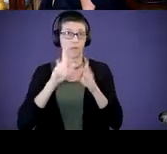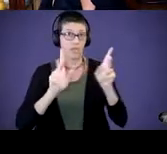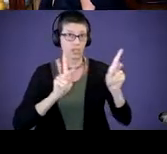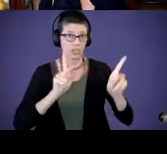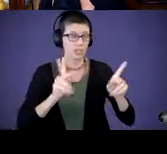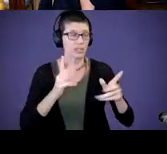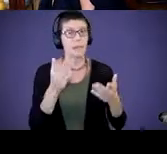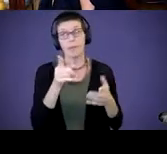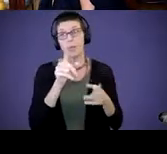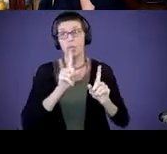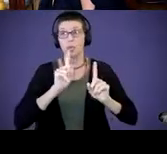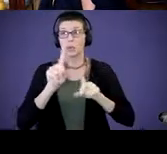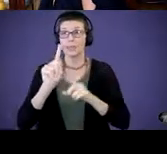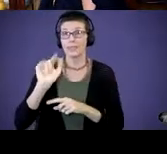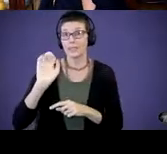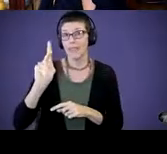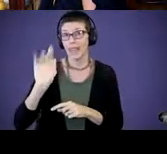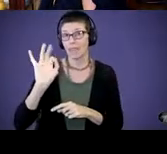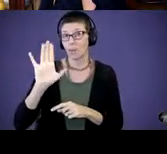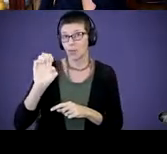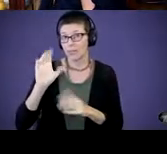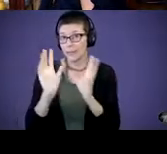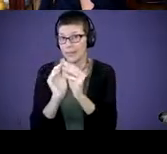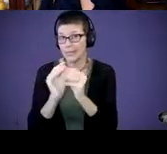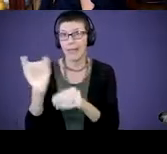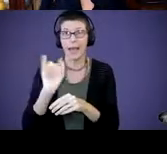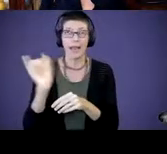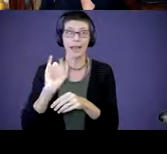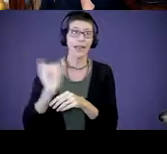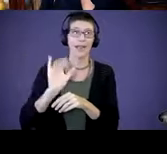task force meetings like the early hearing detection and intervention,